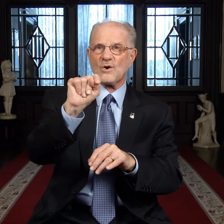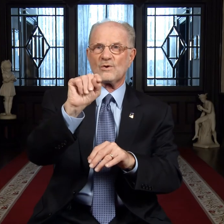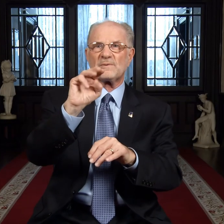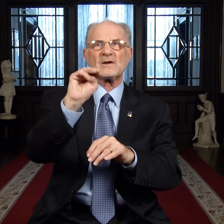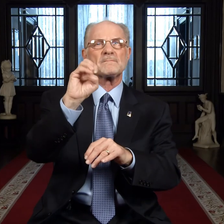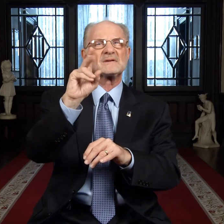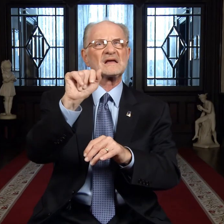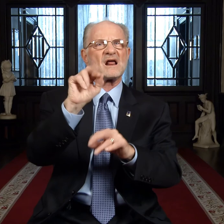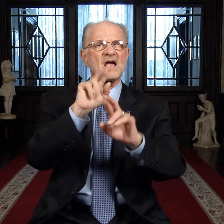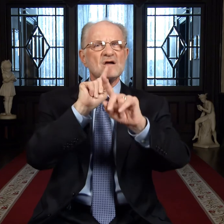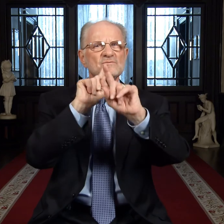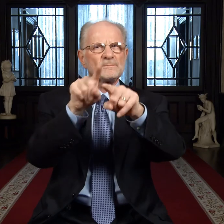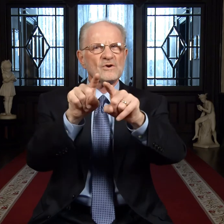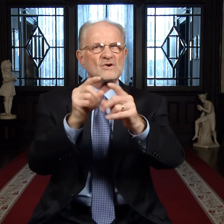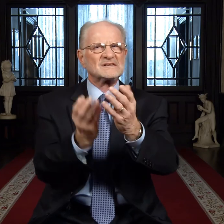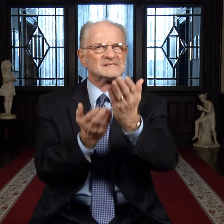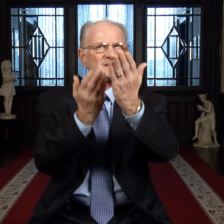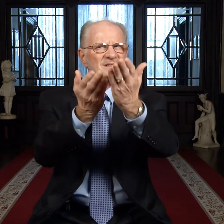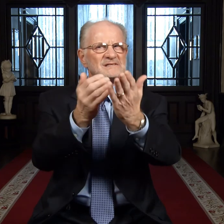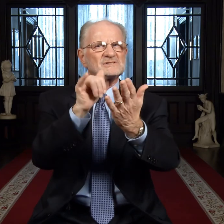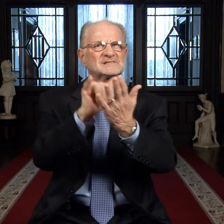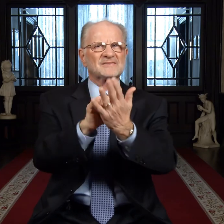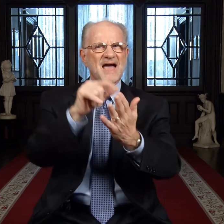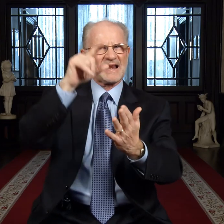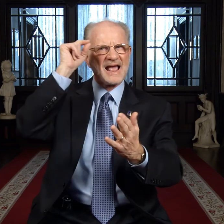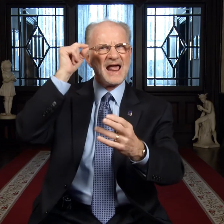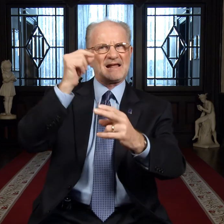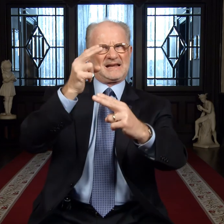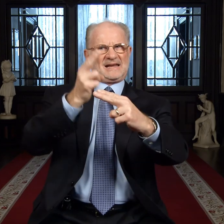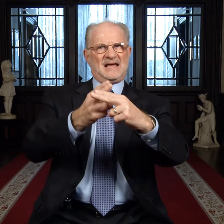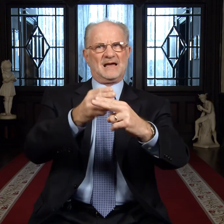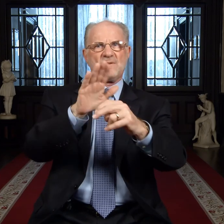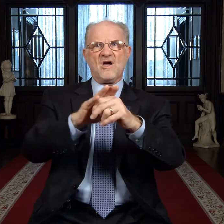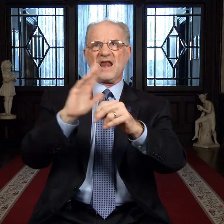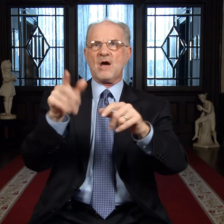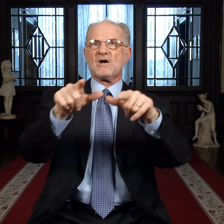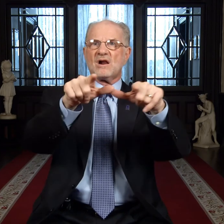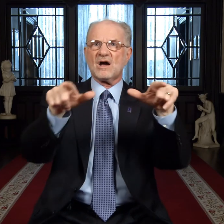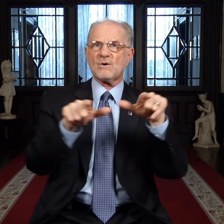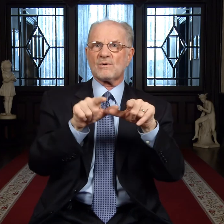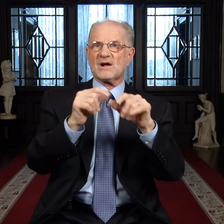In early October, media reports suggested that the Gallaudet name on our local Metro station